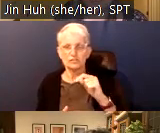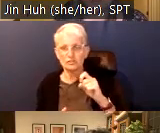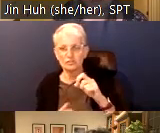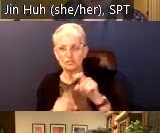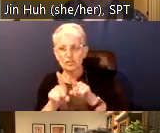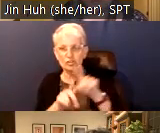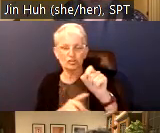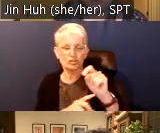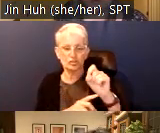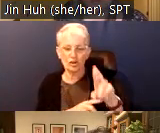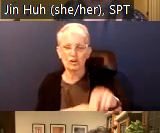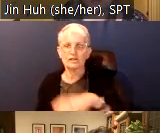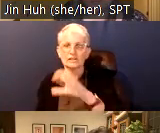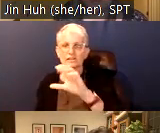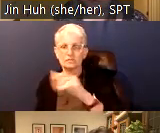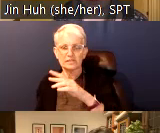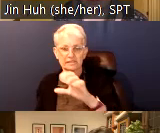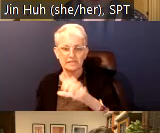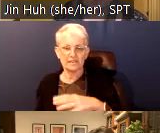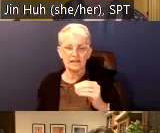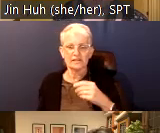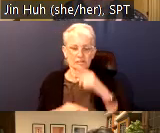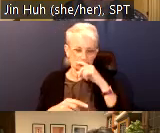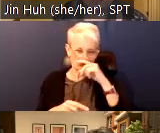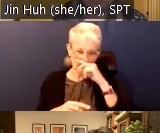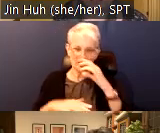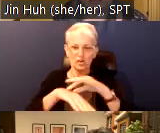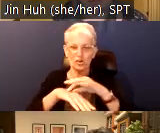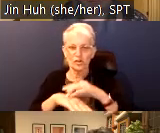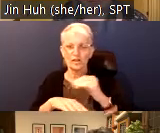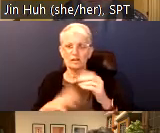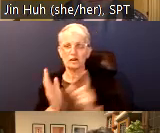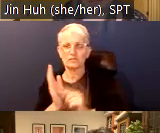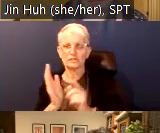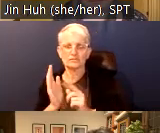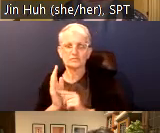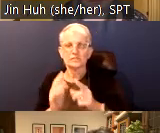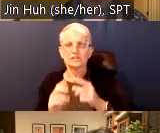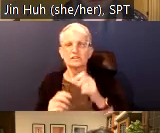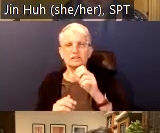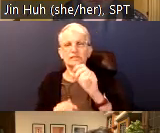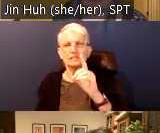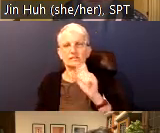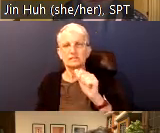Specifically it examines how settler colonialism as a mode of racial capitalism is supported